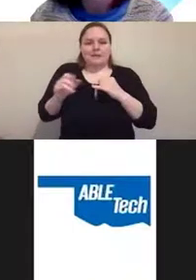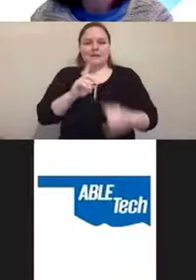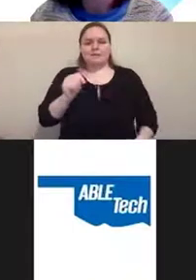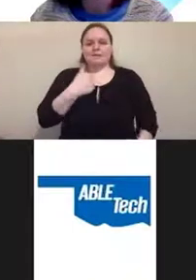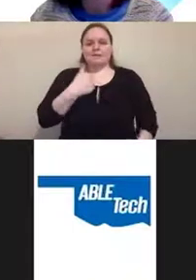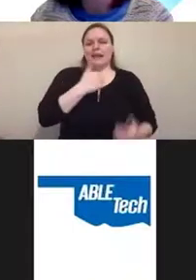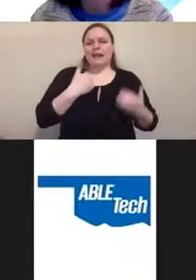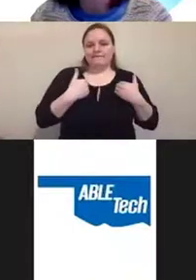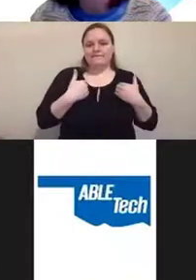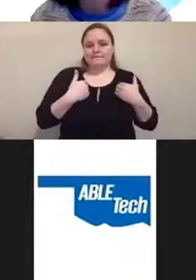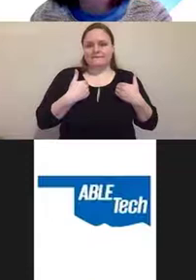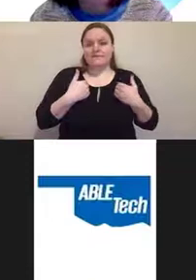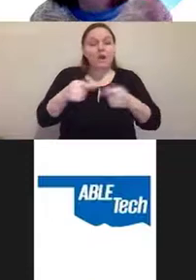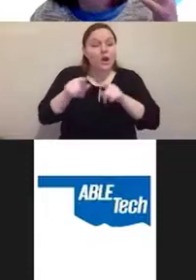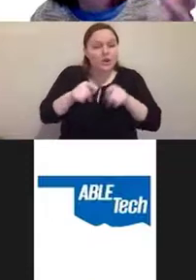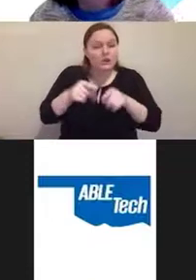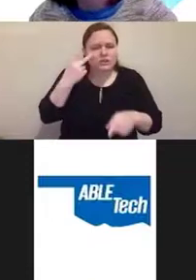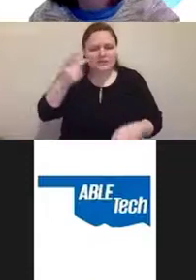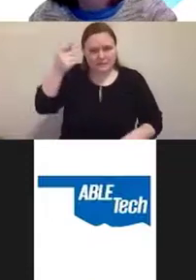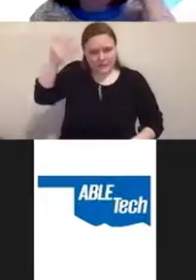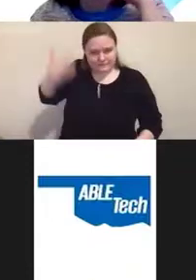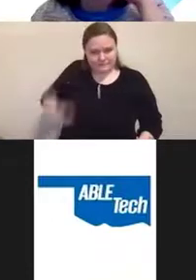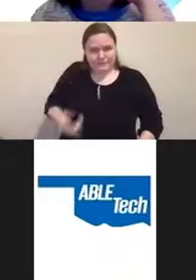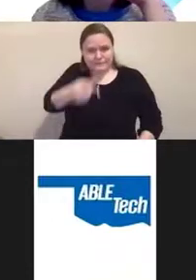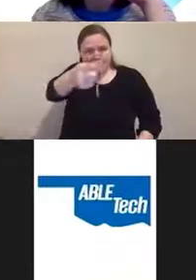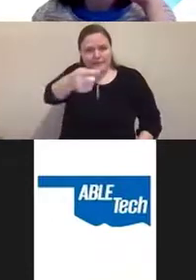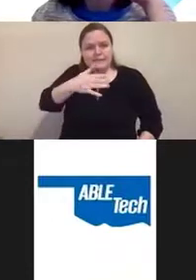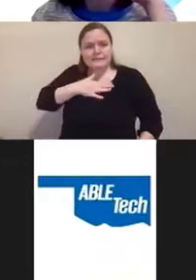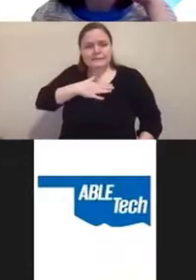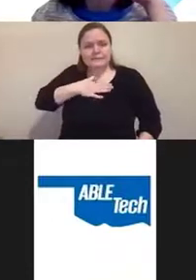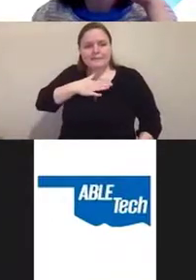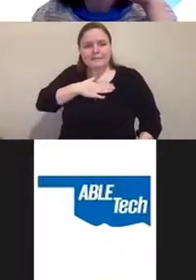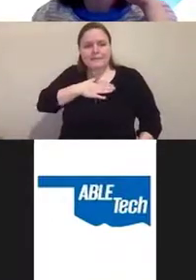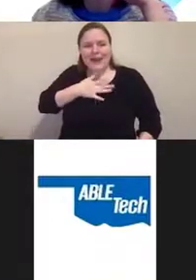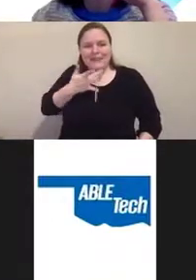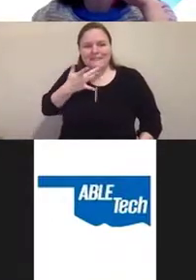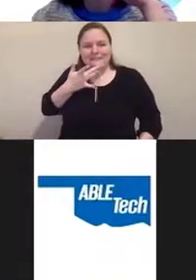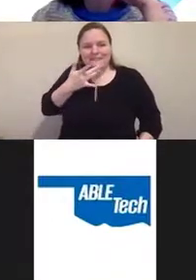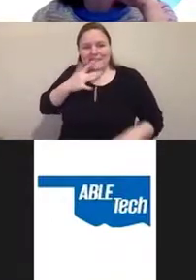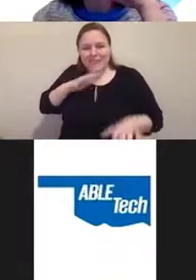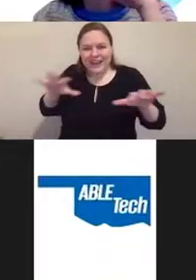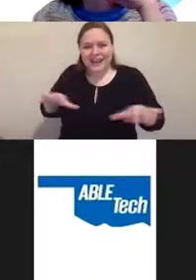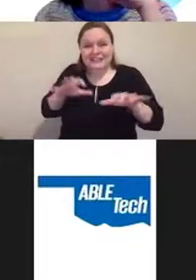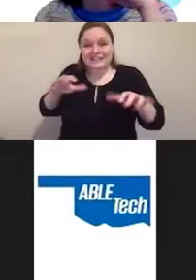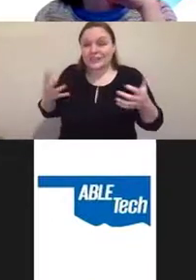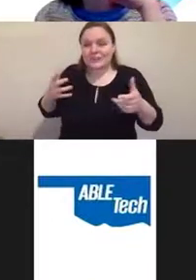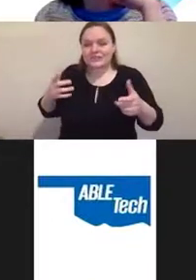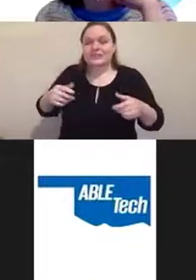And also you can see me here in my favorite activity, which is wheelchair archery.